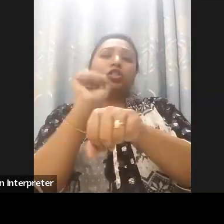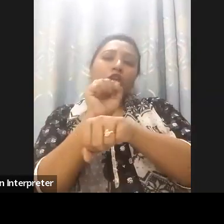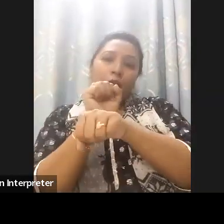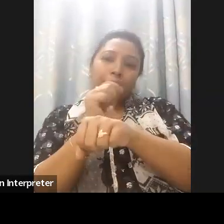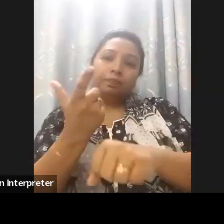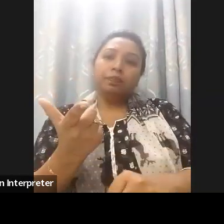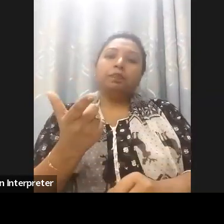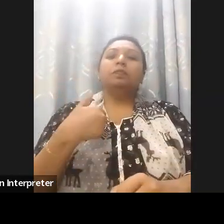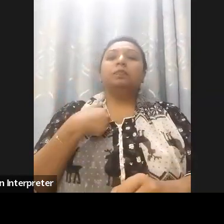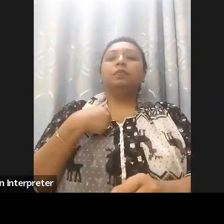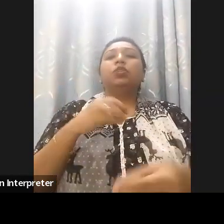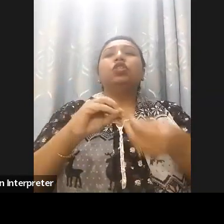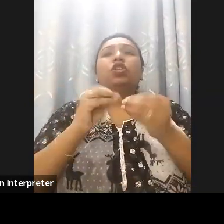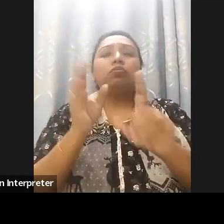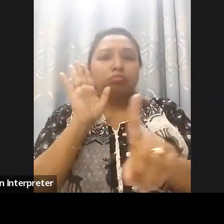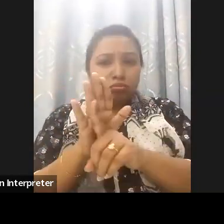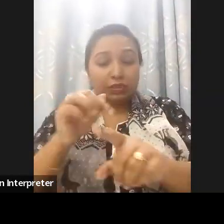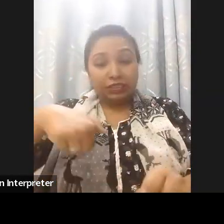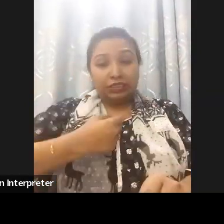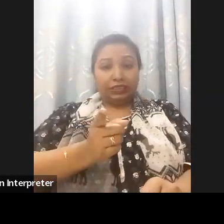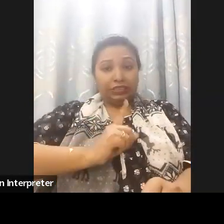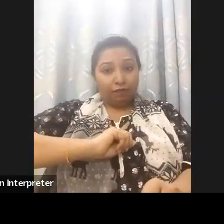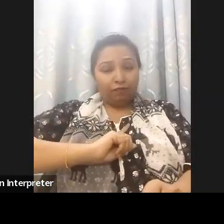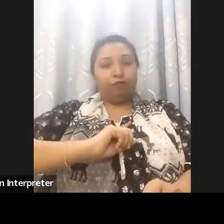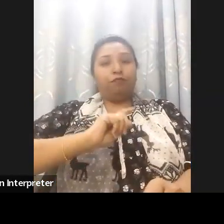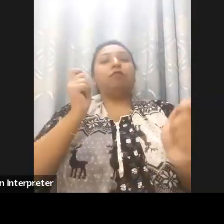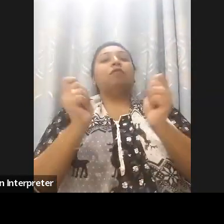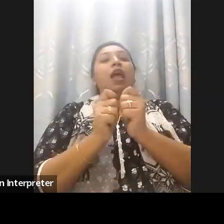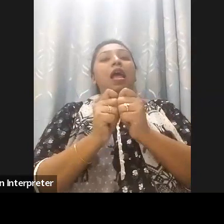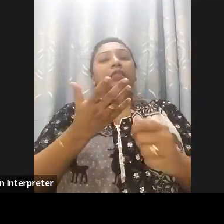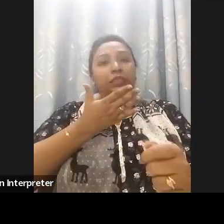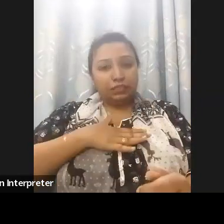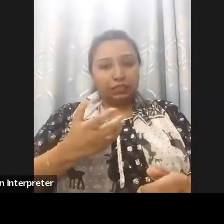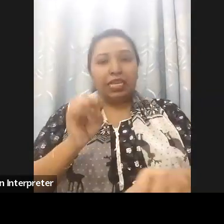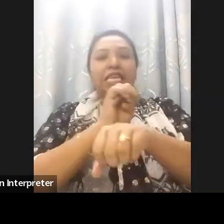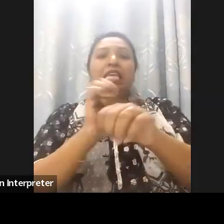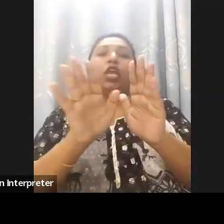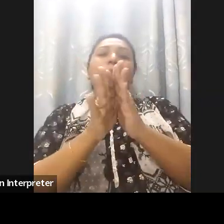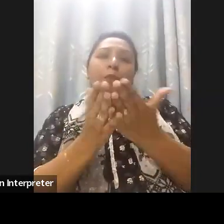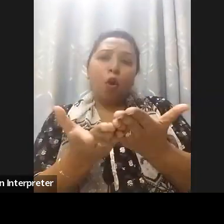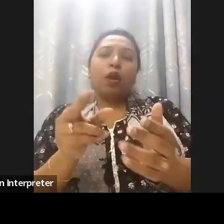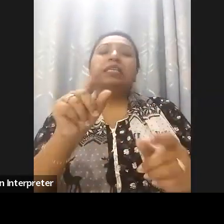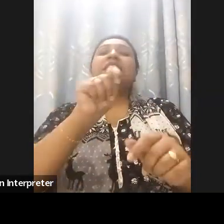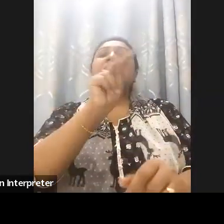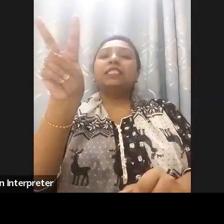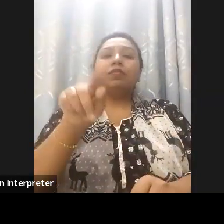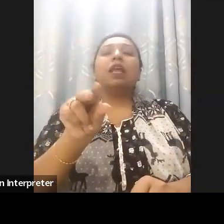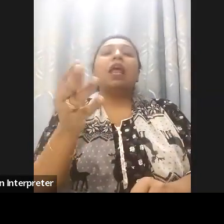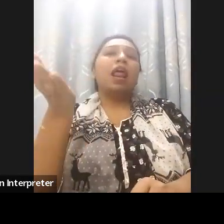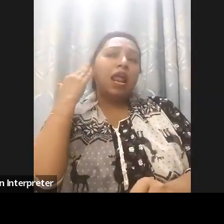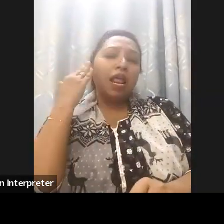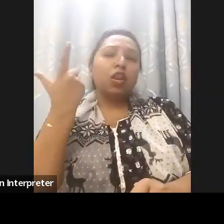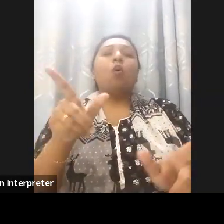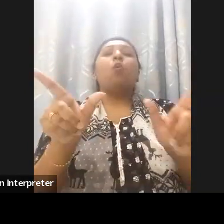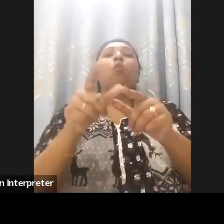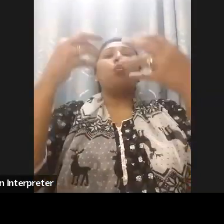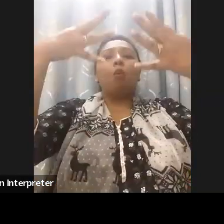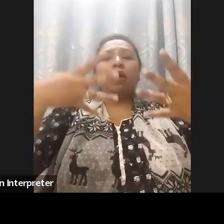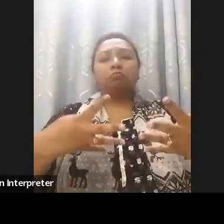procurement, Independent Living, smart cities, ebooks, TV and radio, and websites. Now if we want